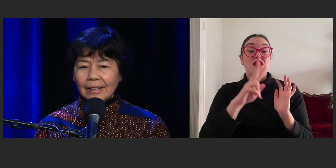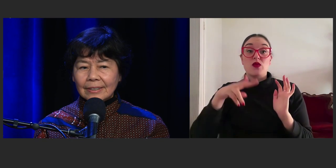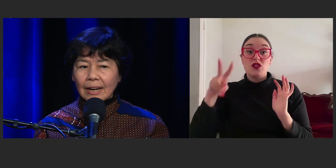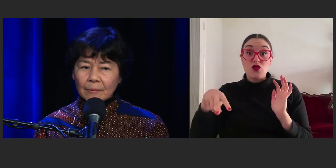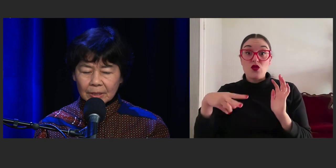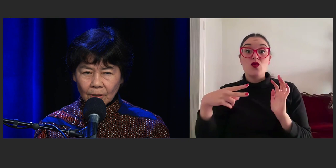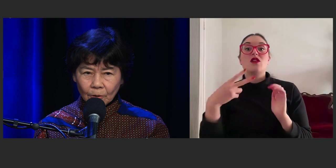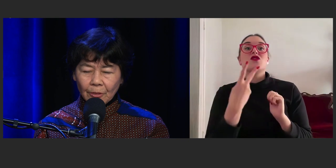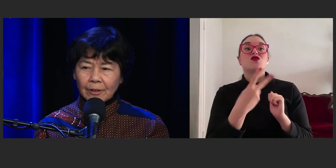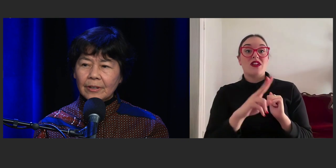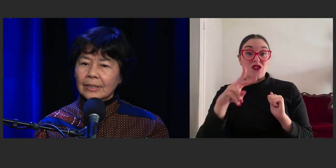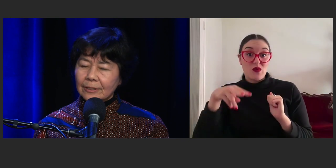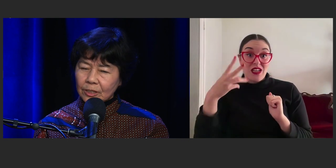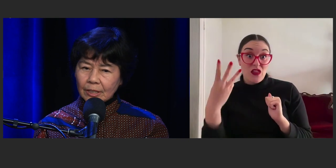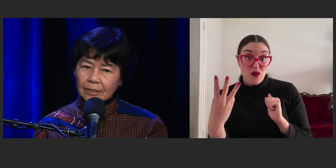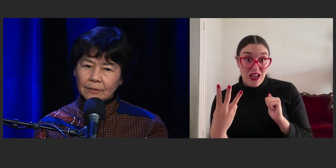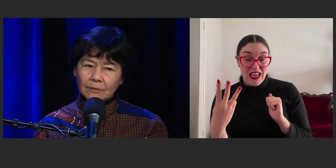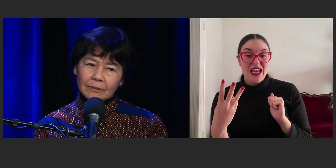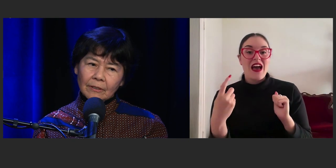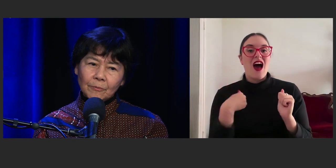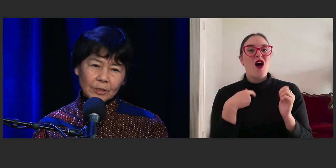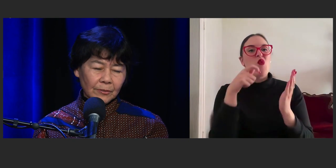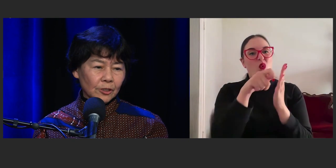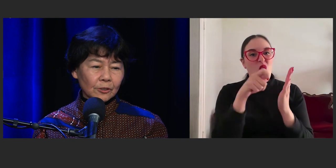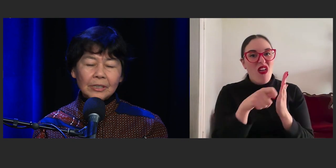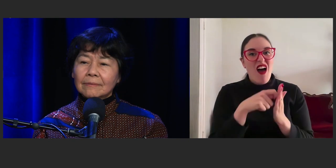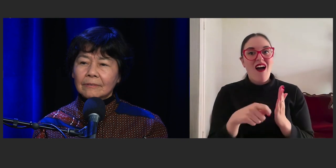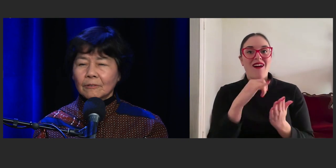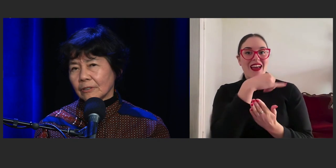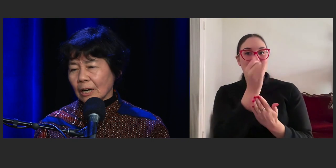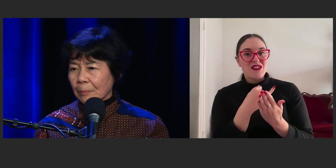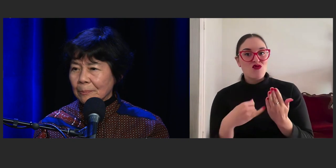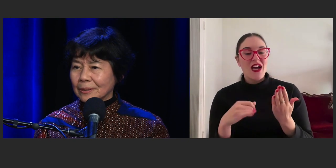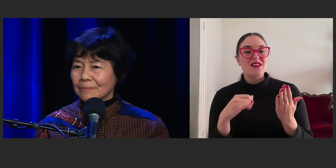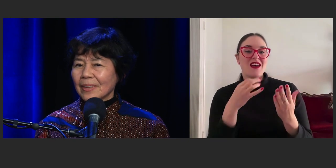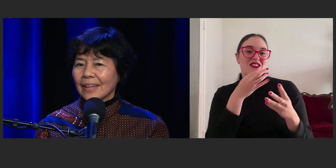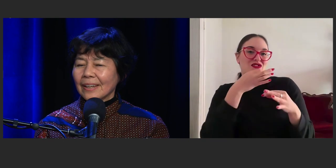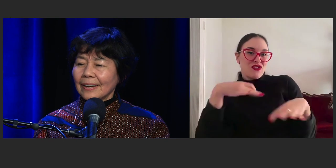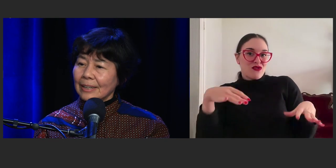And I'm an author illustrator of books for children or young people.